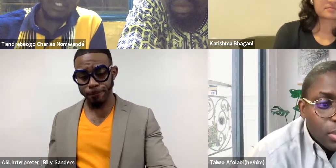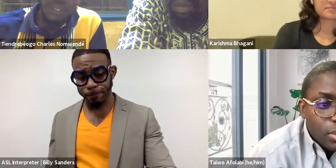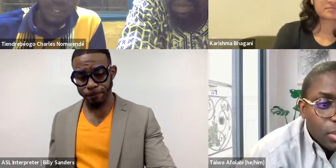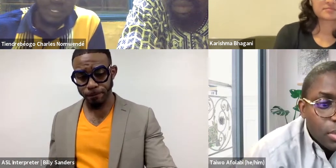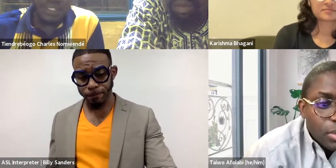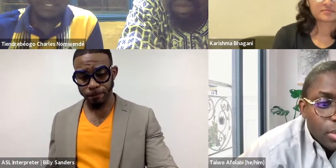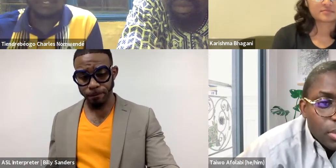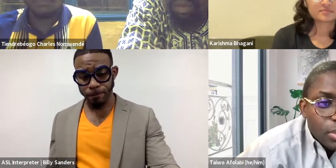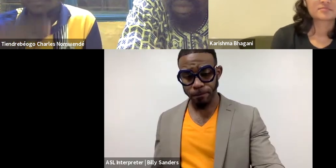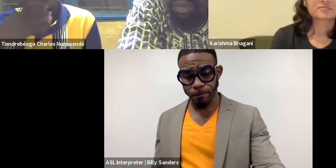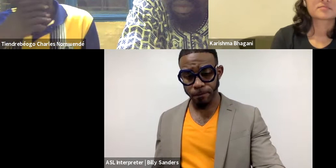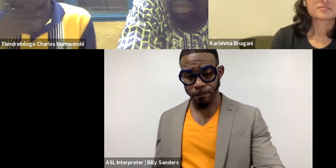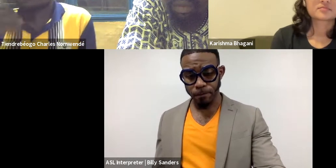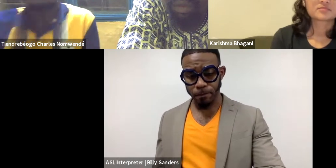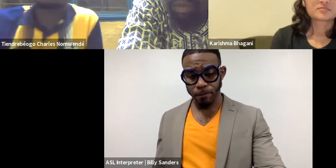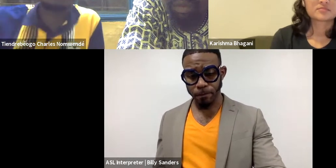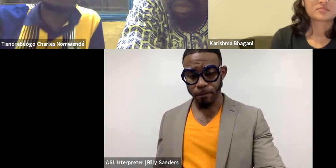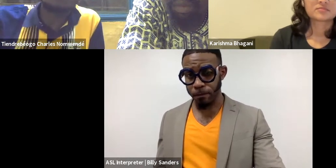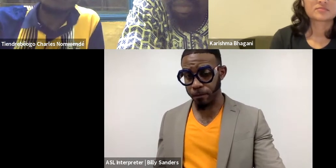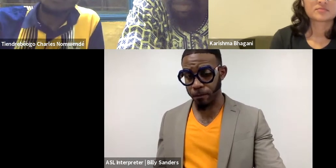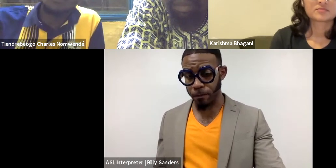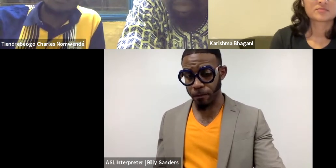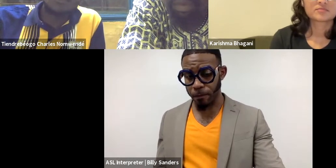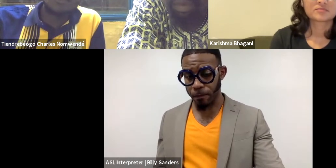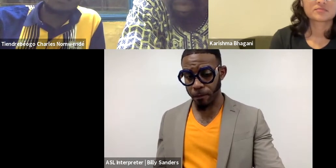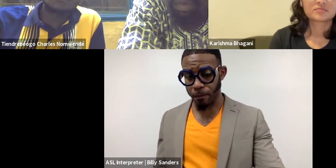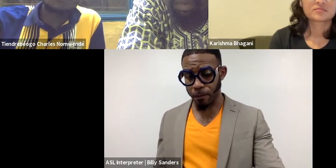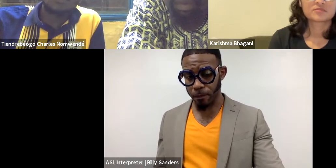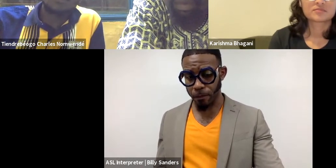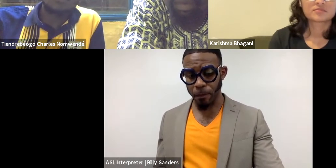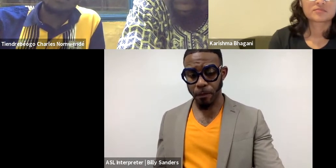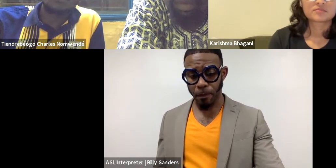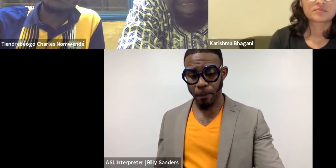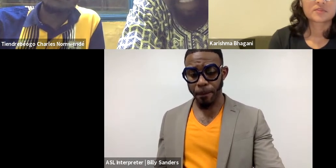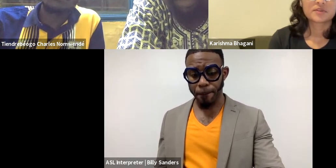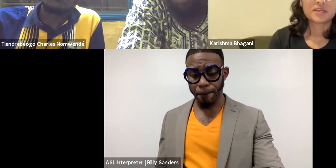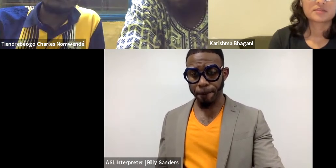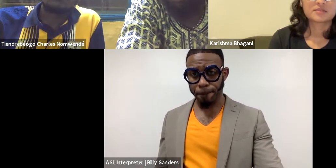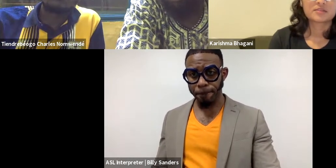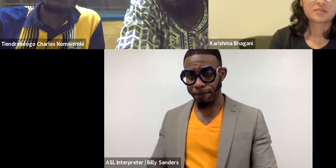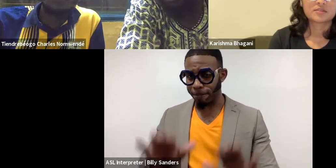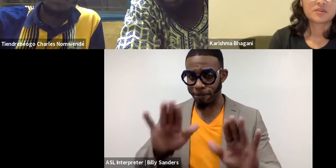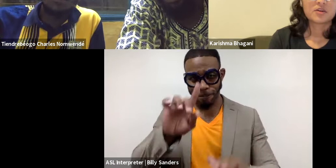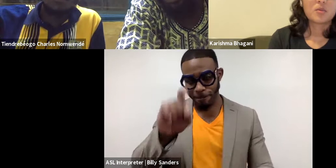In our continent. (speaks French) That is a great question.